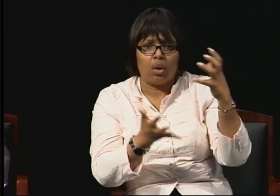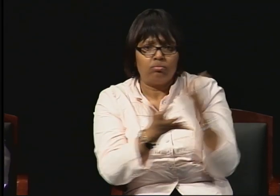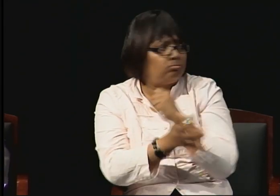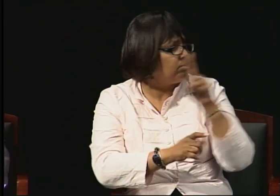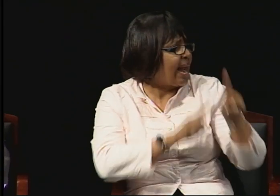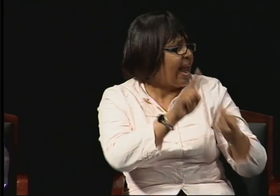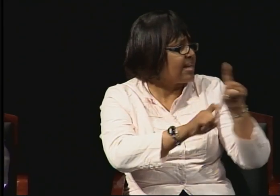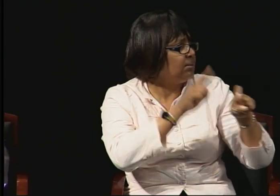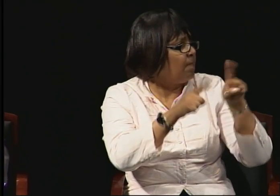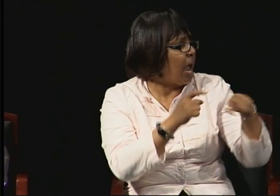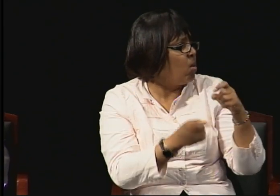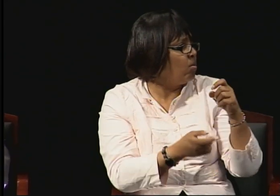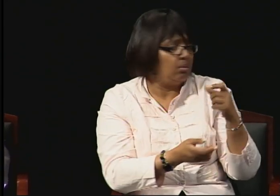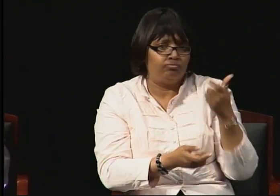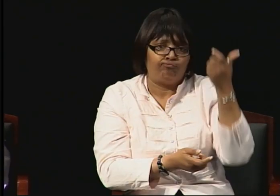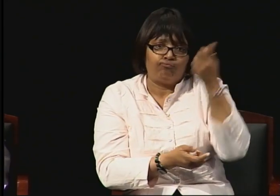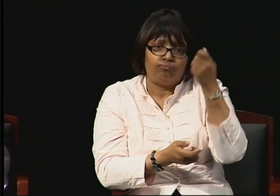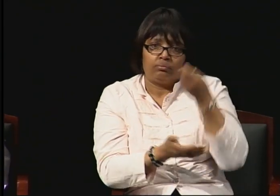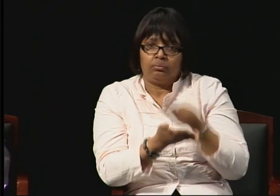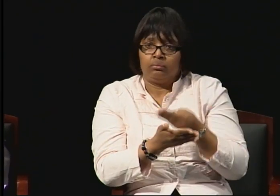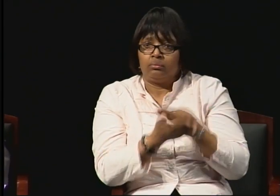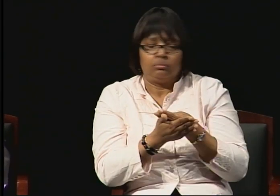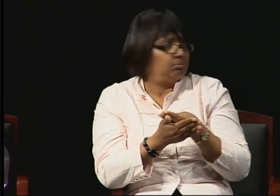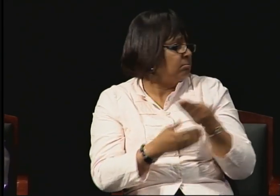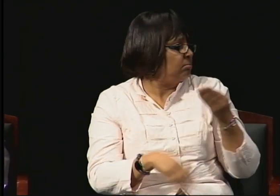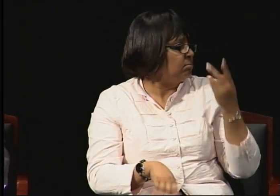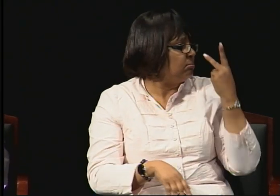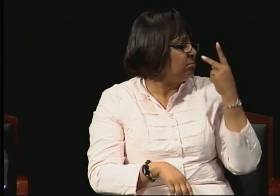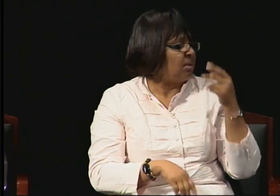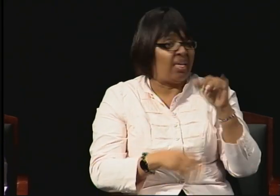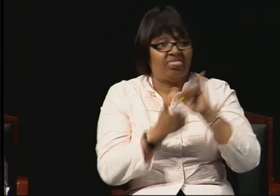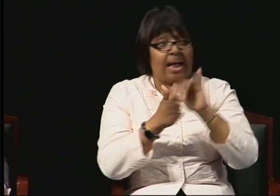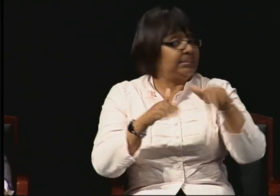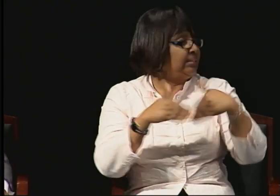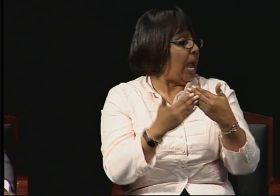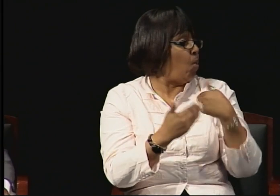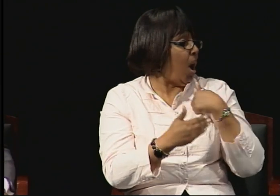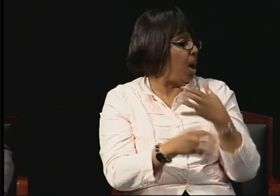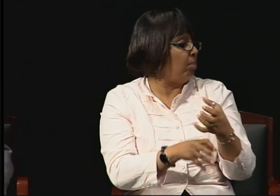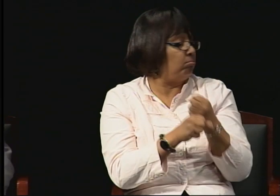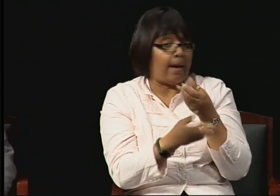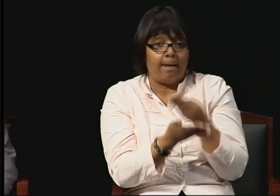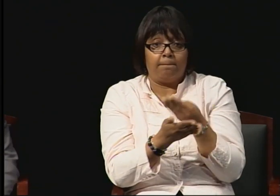through Gallaudet with the educational benefits. And I'm very grateful to Gallaudet University.